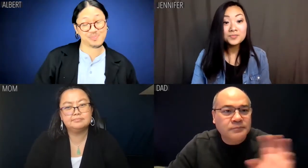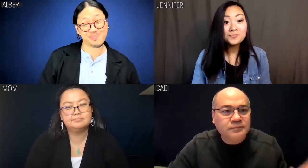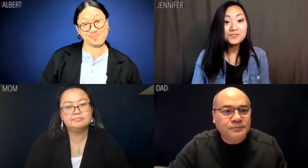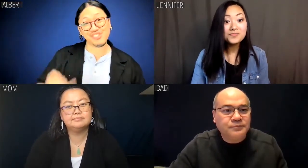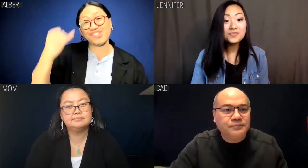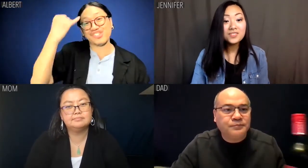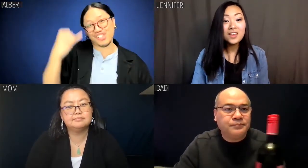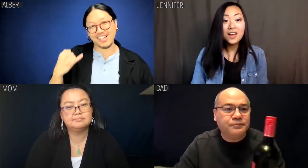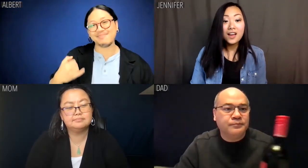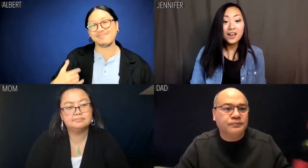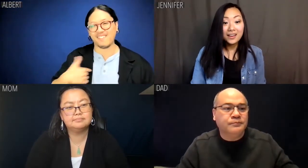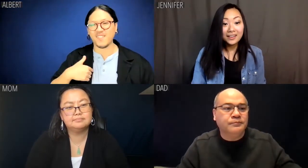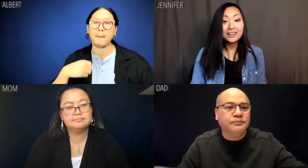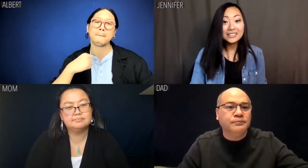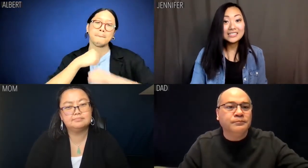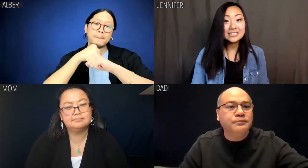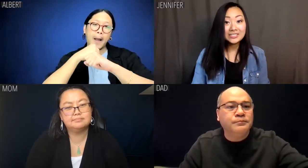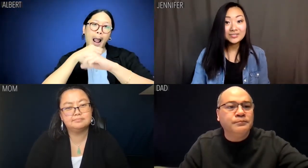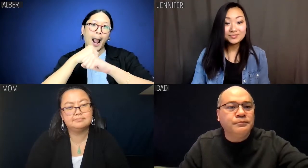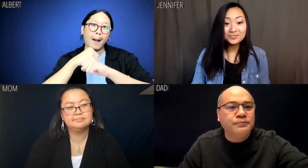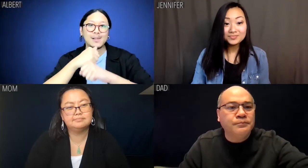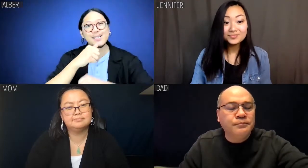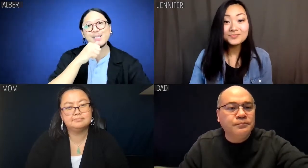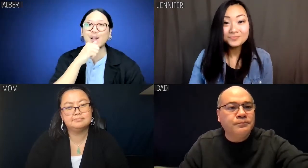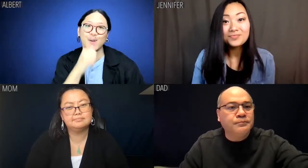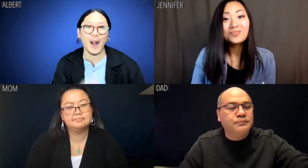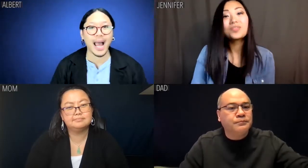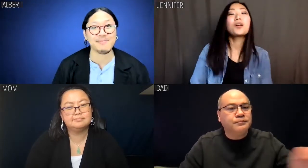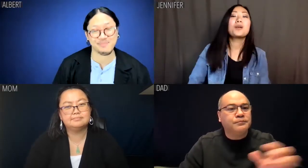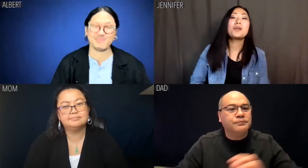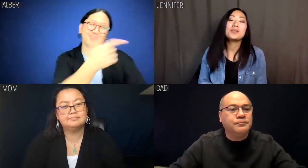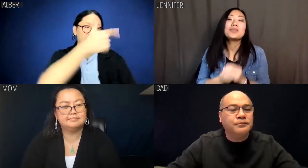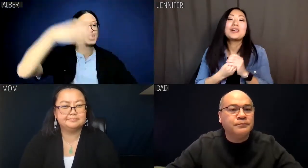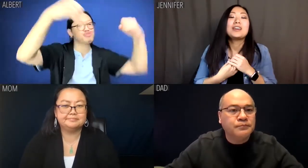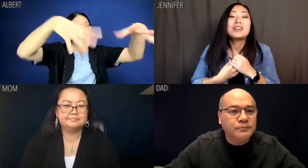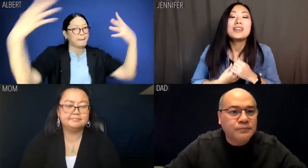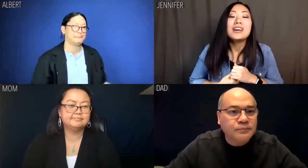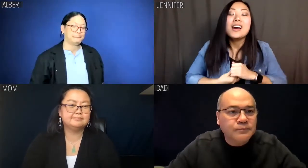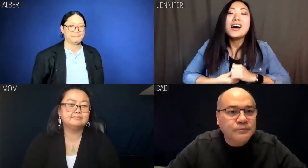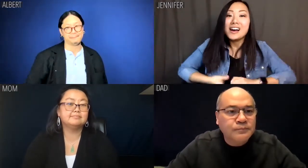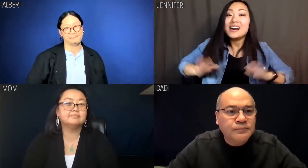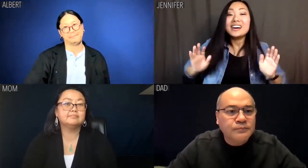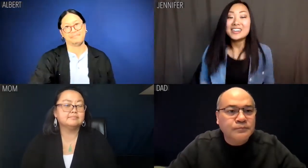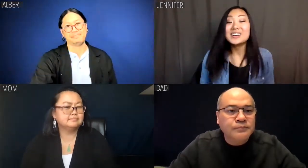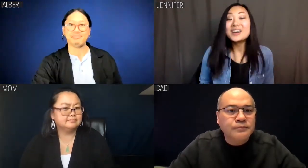Well, Jen's got the bomb secret. Jen, drop the bomb.